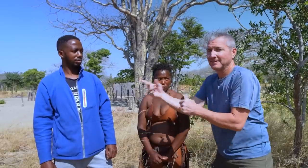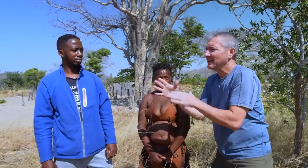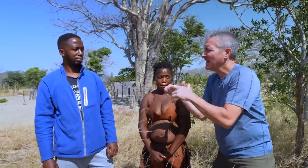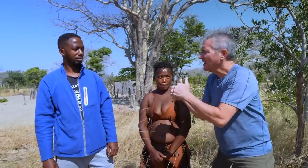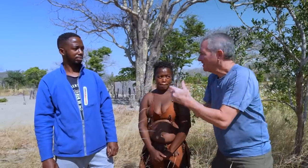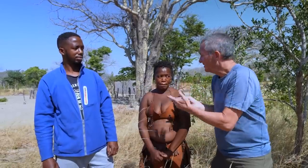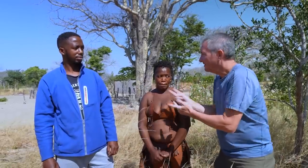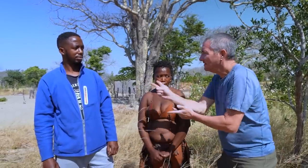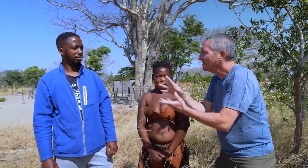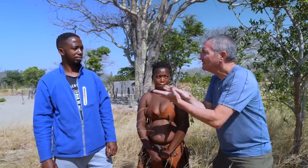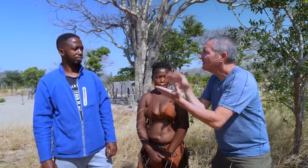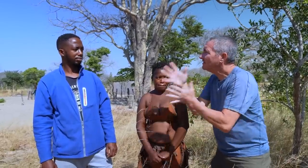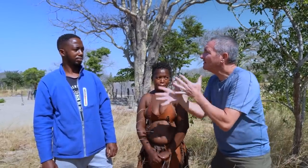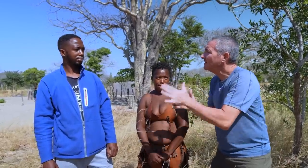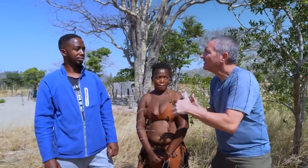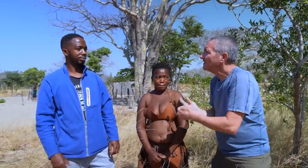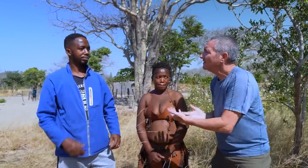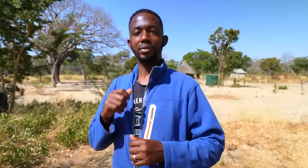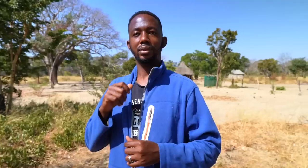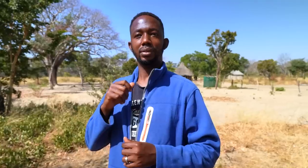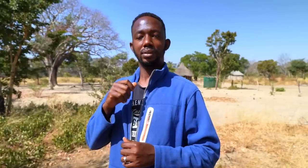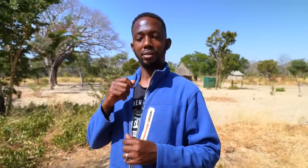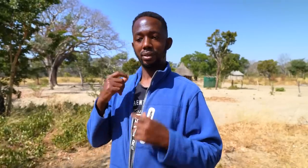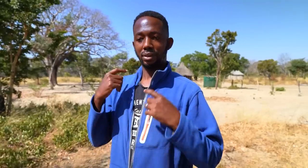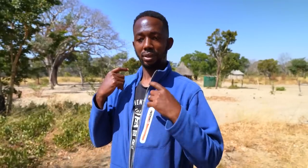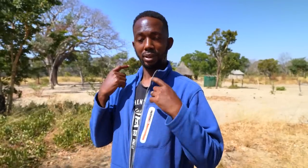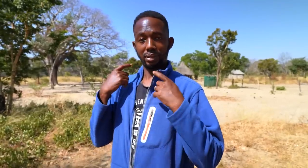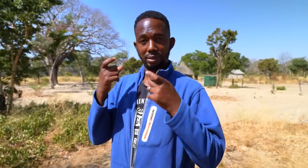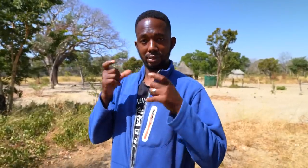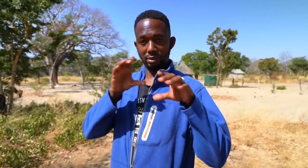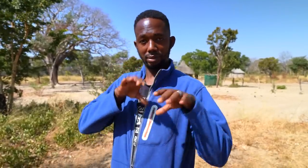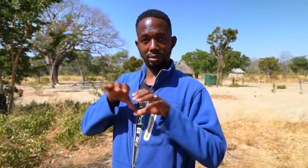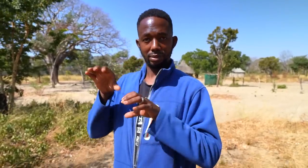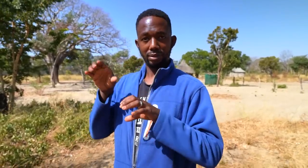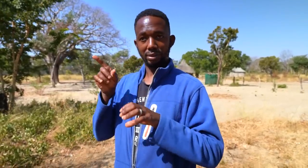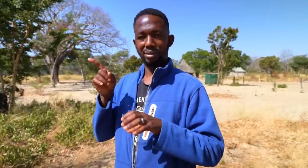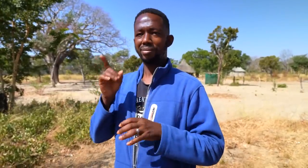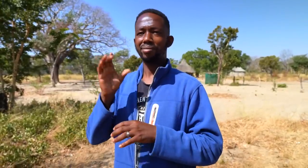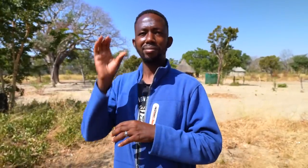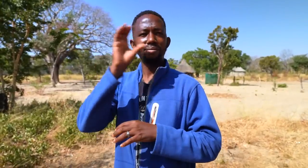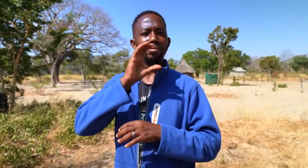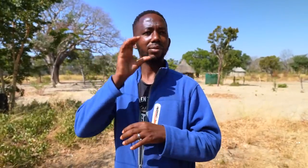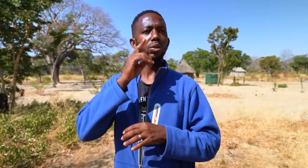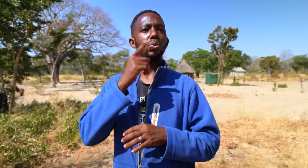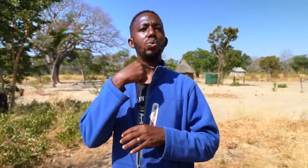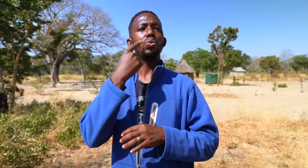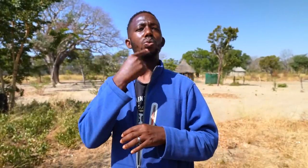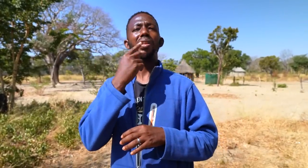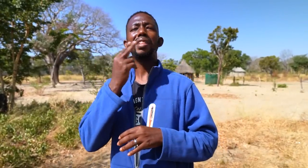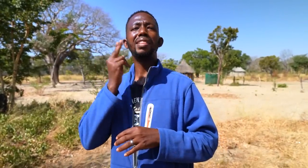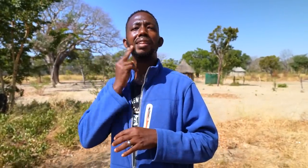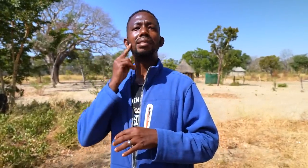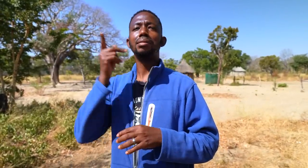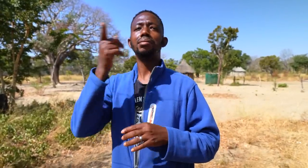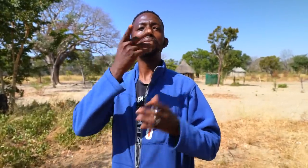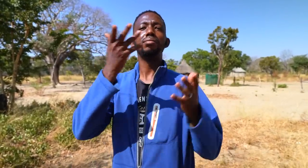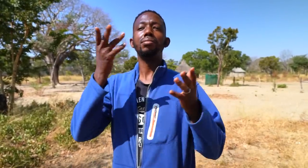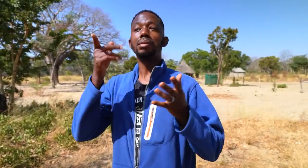So how did Kasonga learn to sign? We were searching for other Deaf people who needed help.